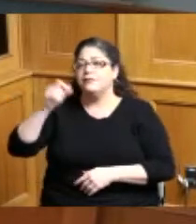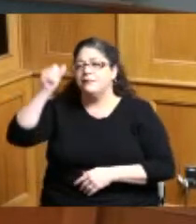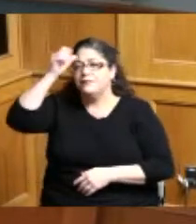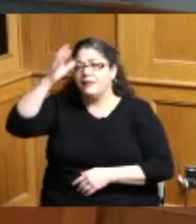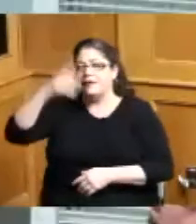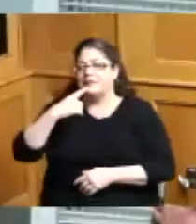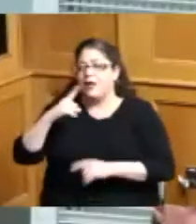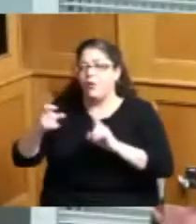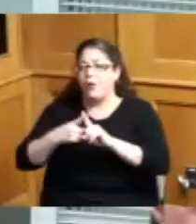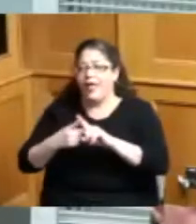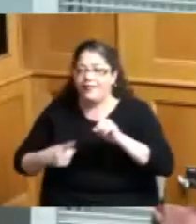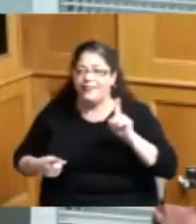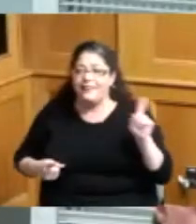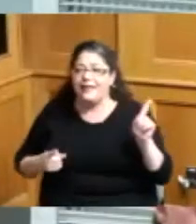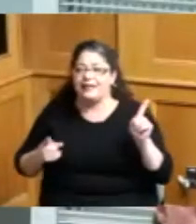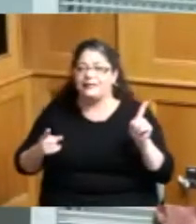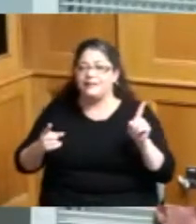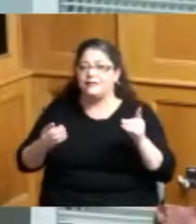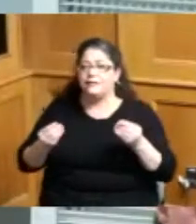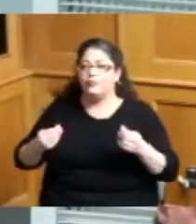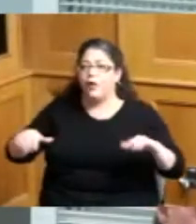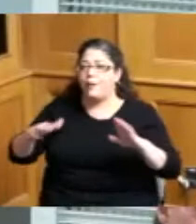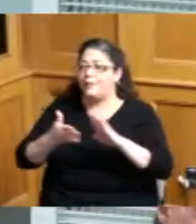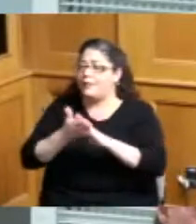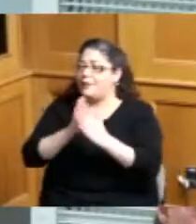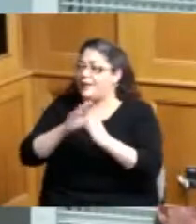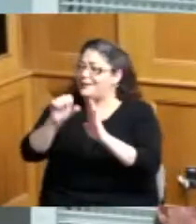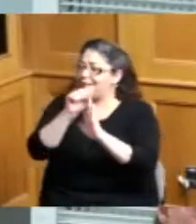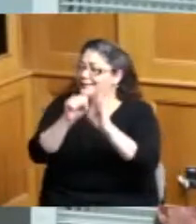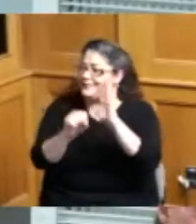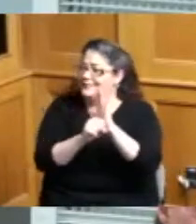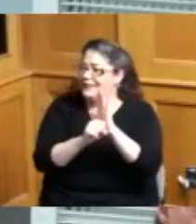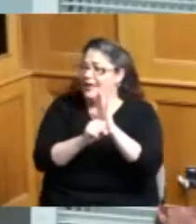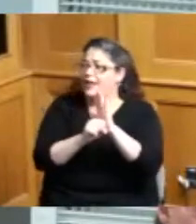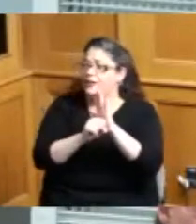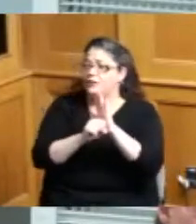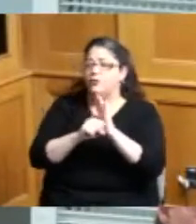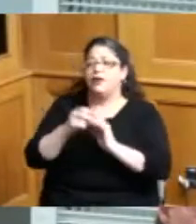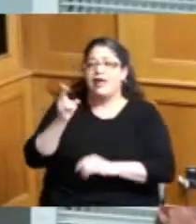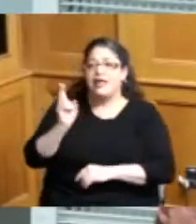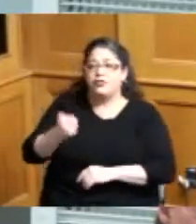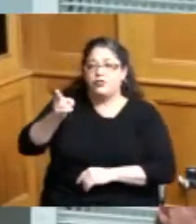it becomes state historic property also the castle and the grounds and botanical gardens